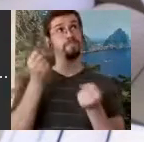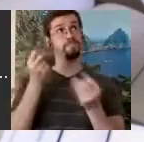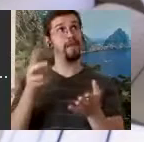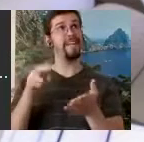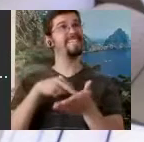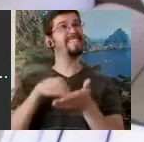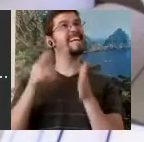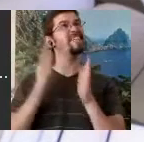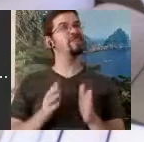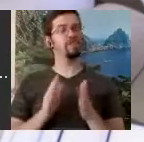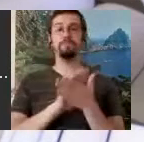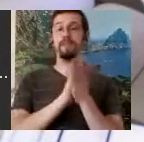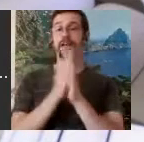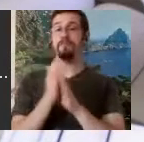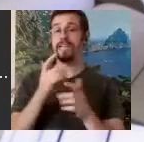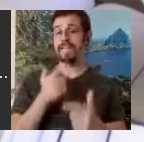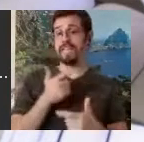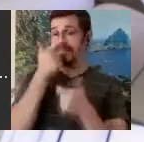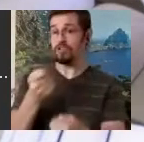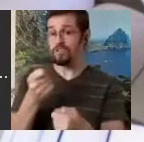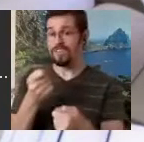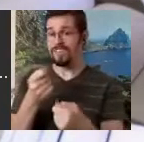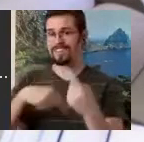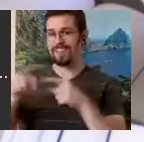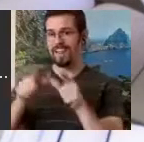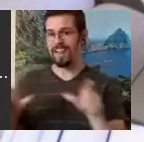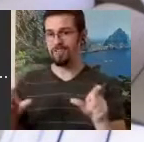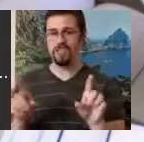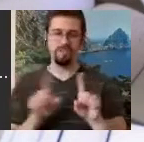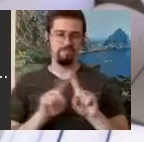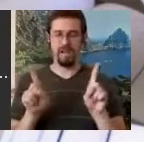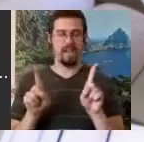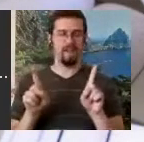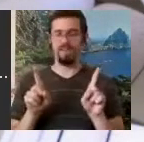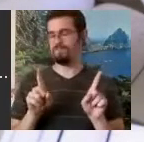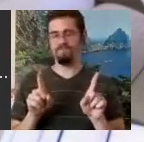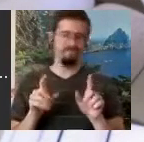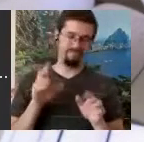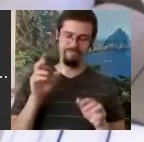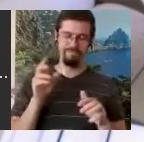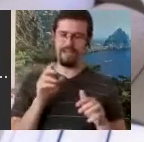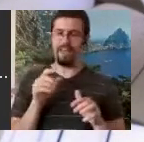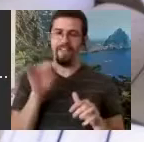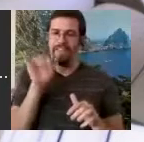language since it's very beautiful. But that was about it. And I did go into